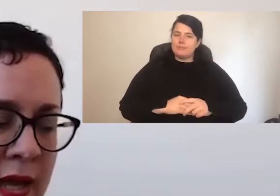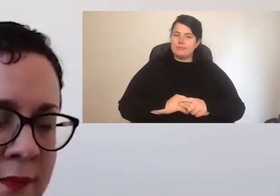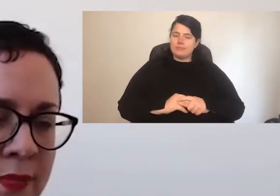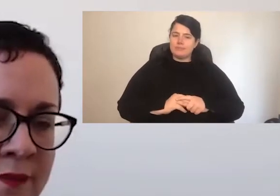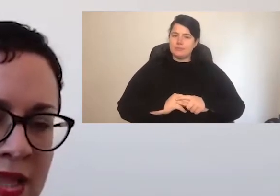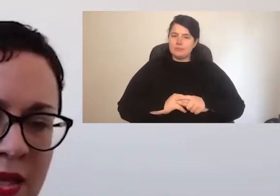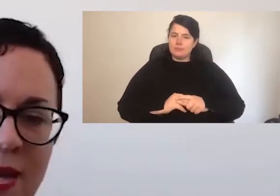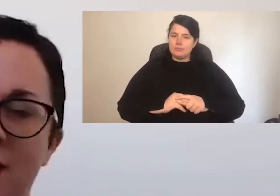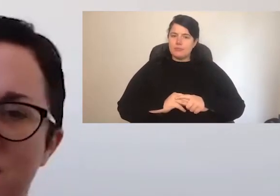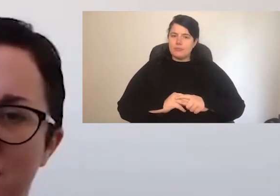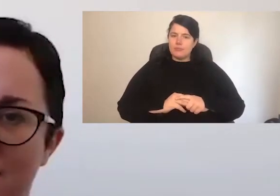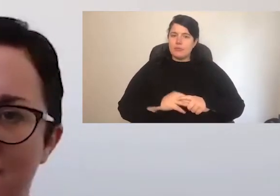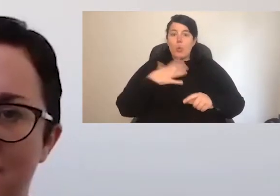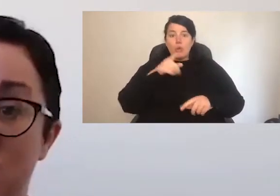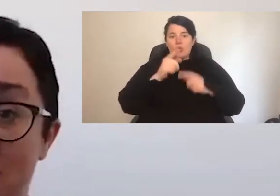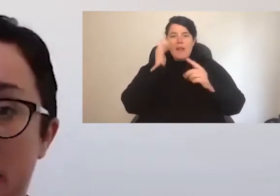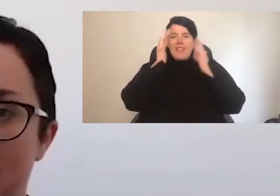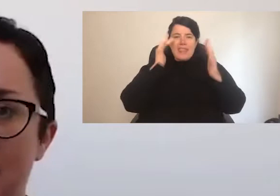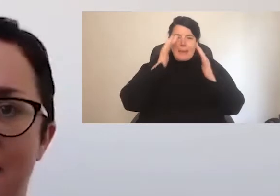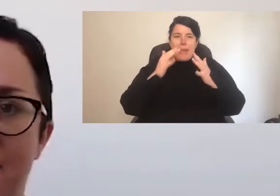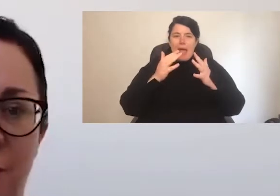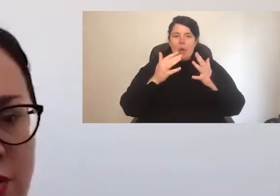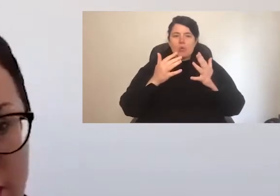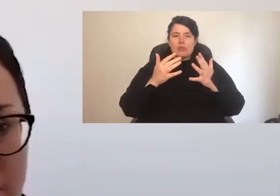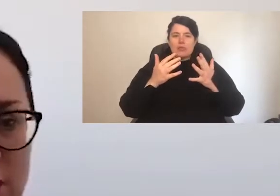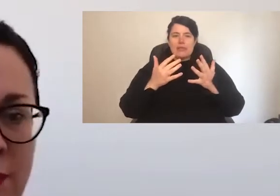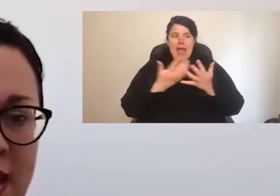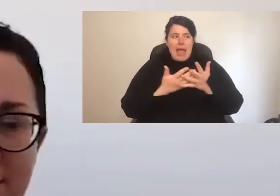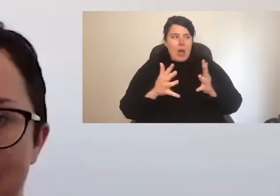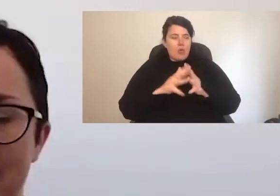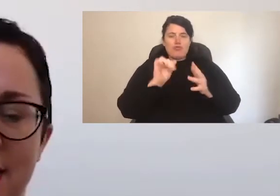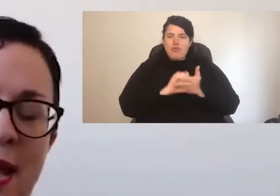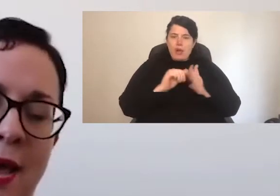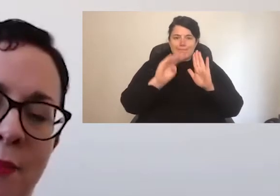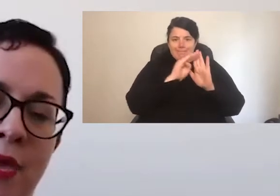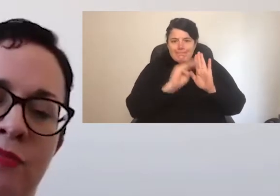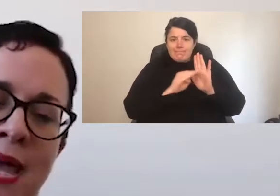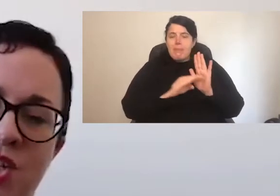mean having a look at the logistics, the protocols and behaviours of